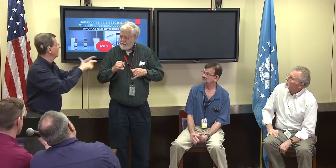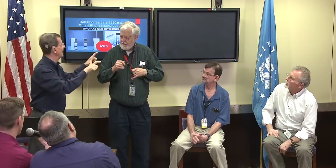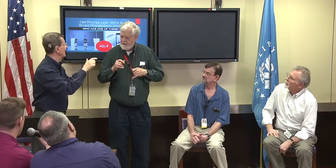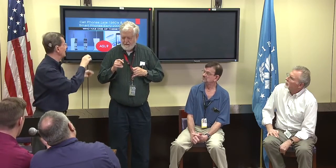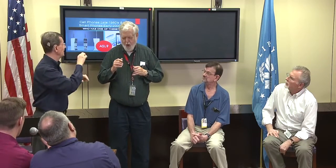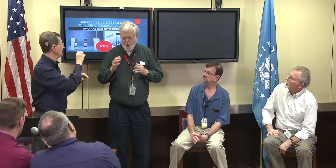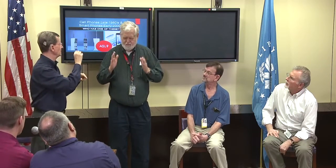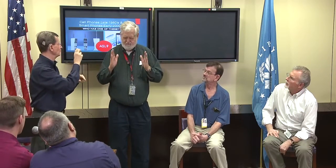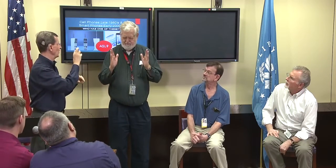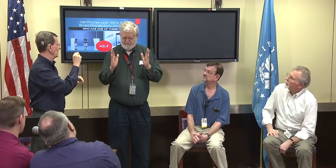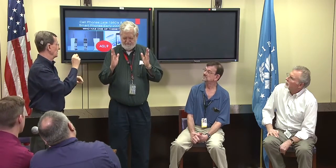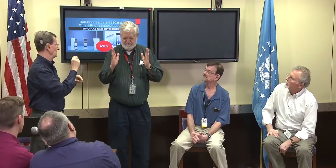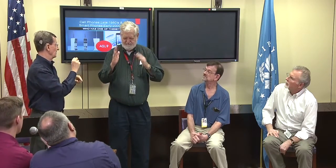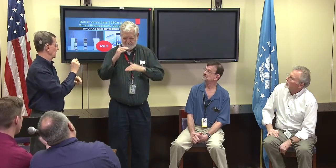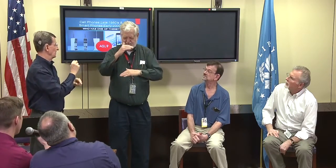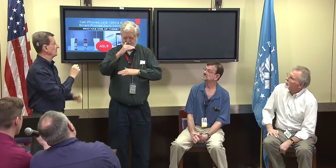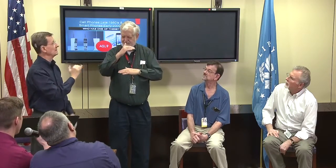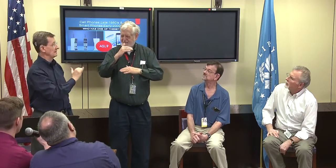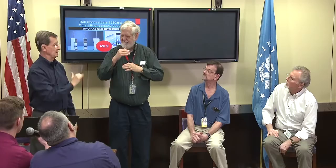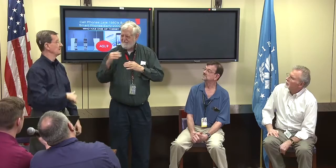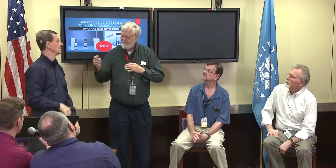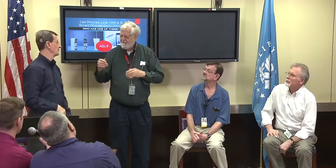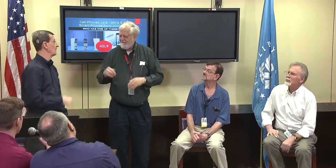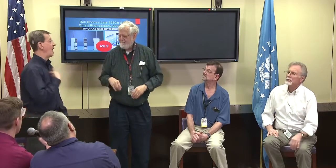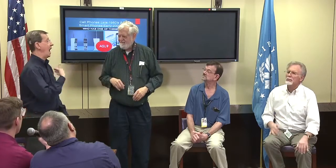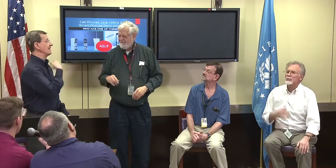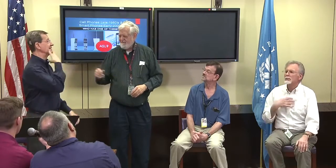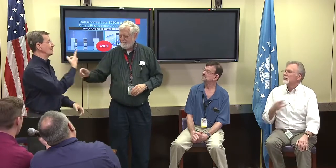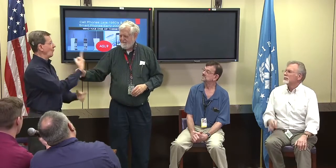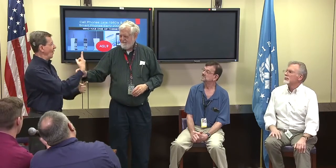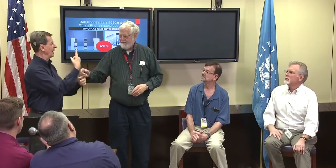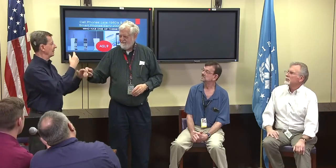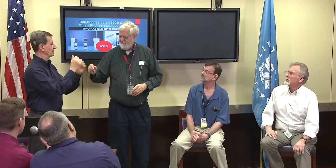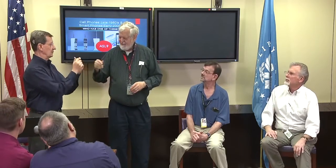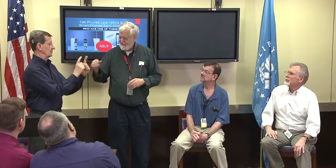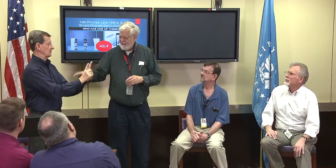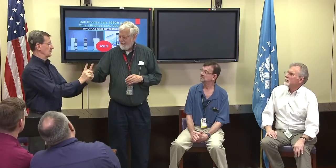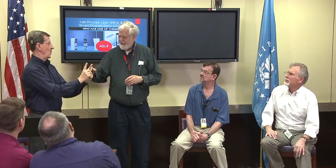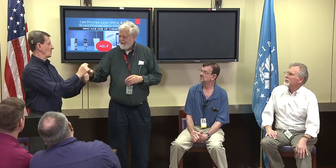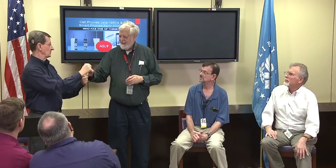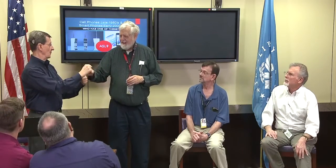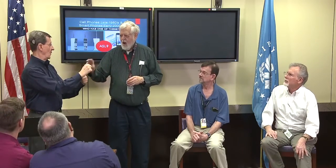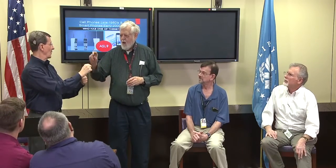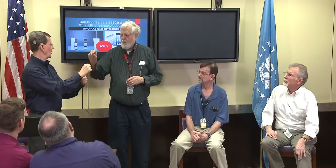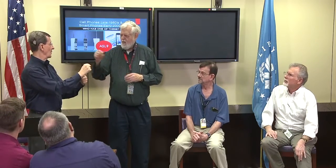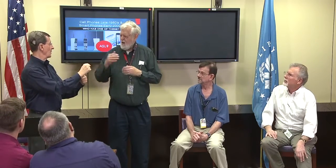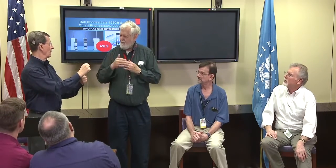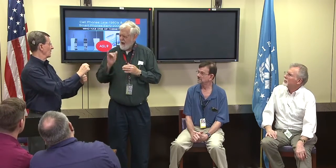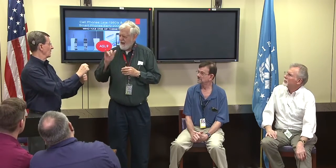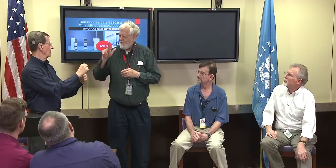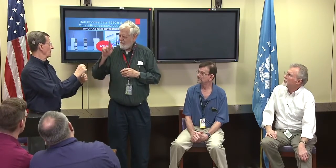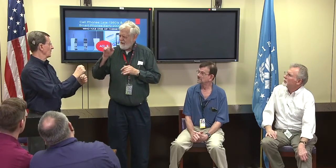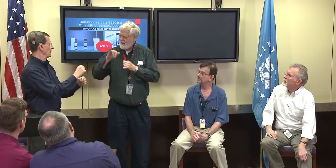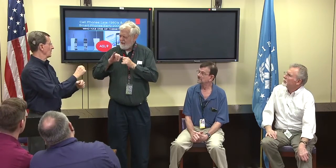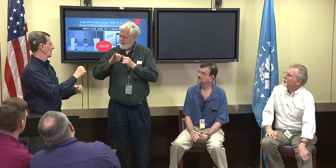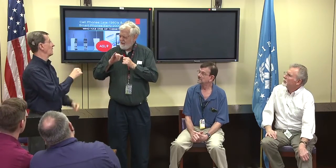up against the screen, it's not this big foot by foot. Alex Richey: Yeah, I think I seen phones like that